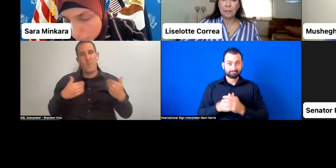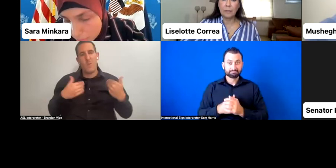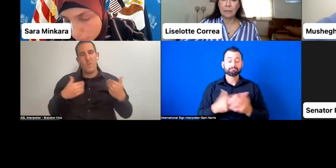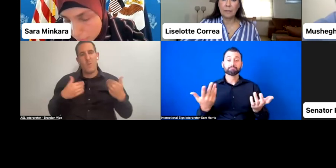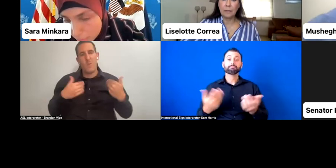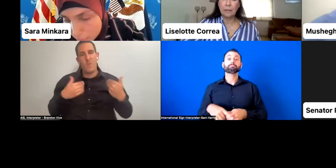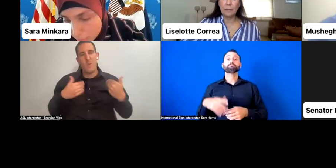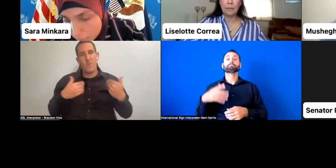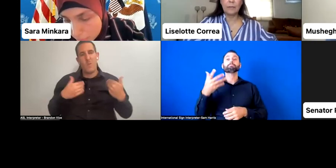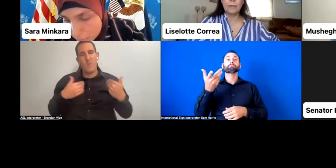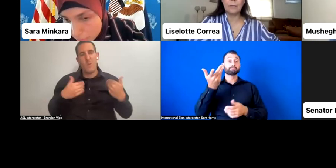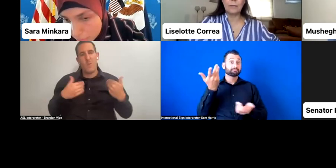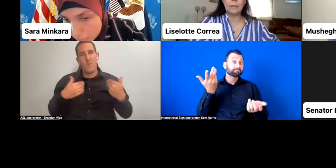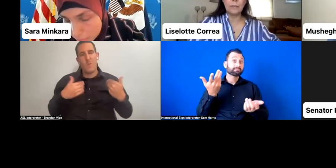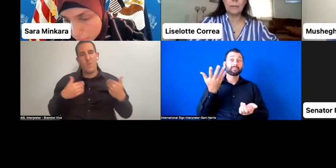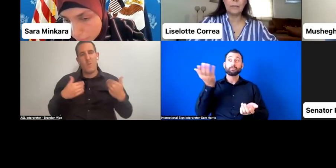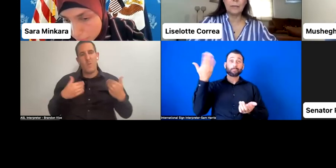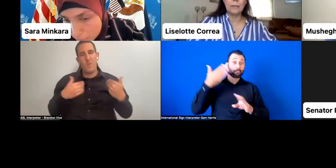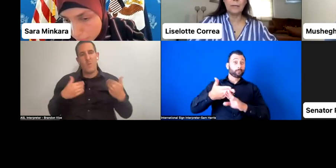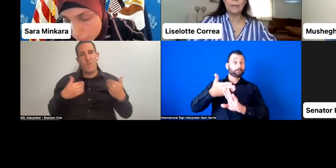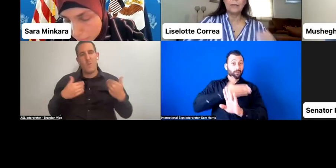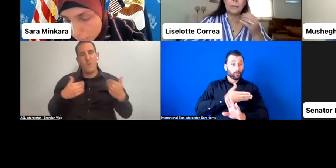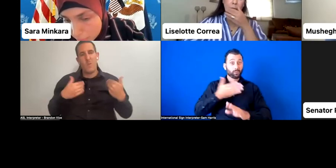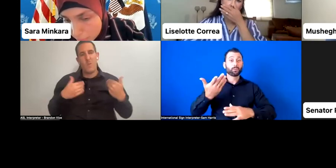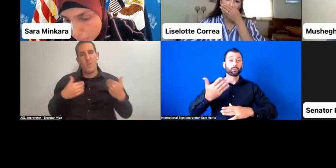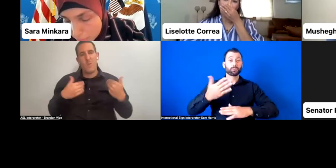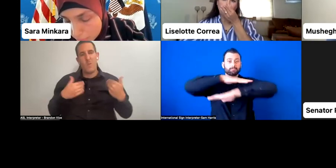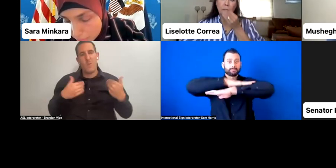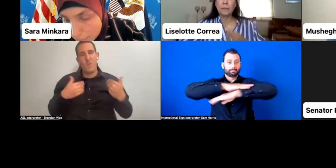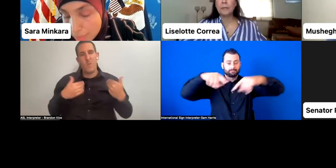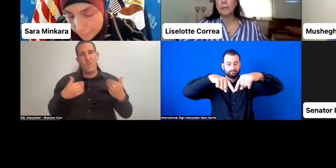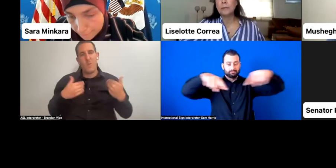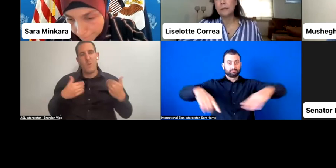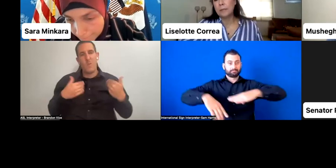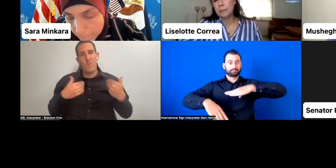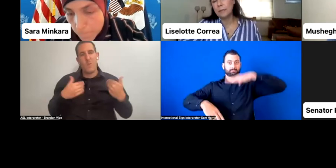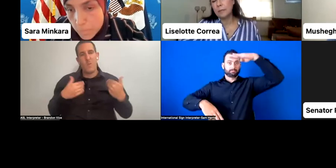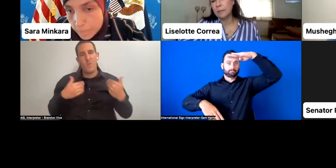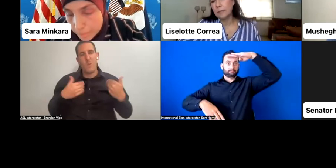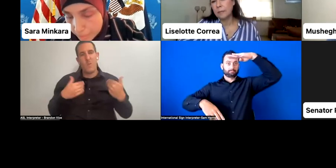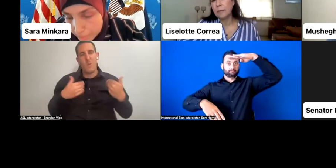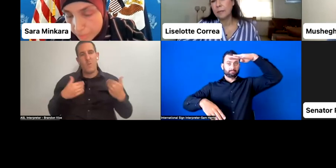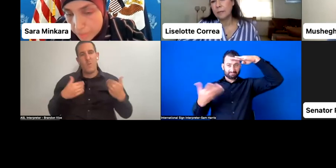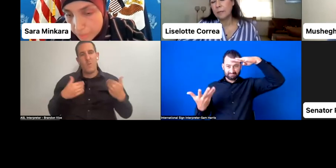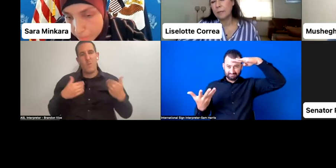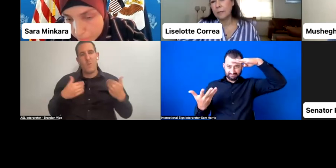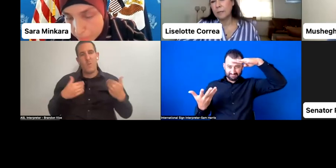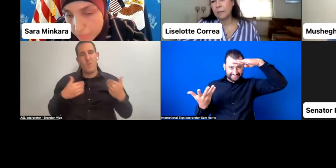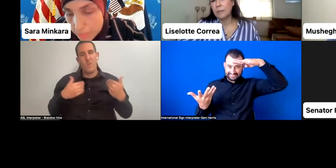not accessible for us. So we've requested for them to use the school tables, which is a bit higher-- things like that, you know.